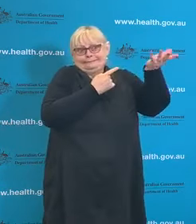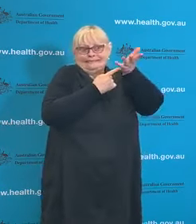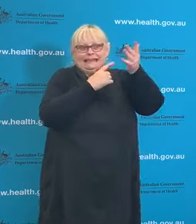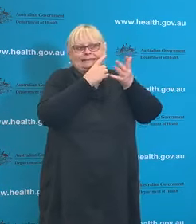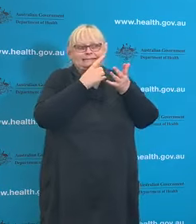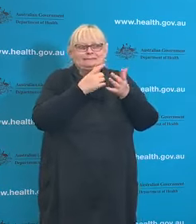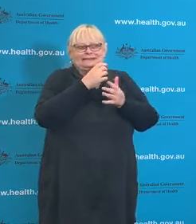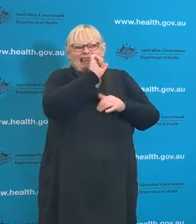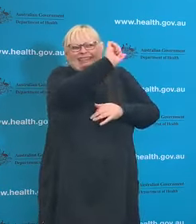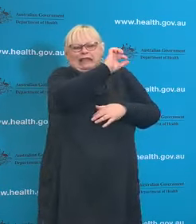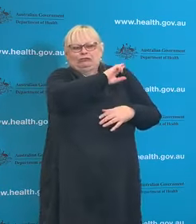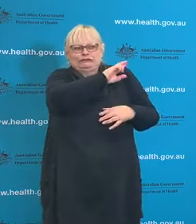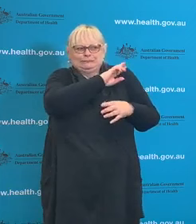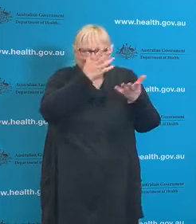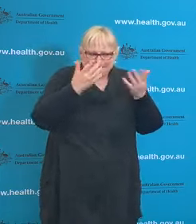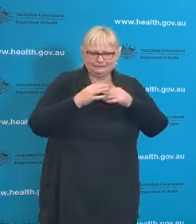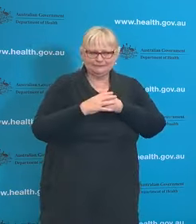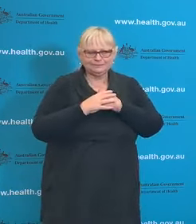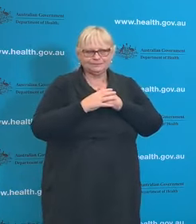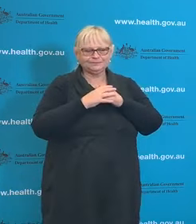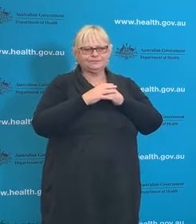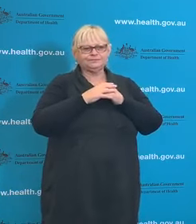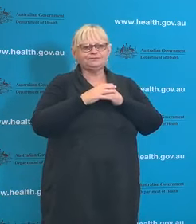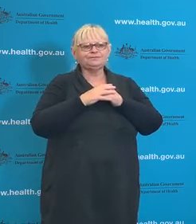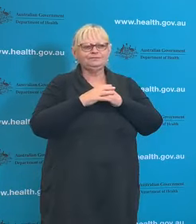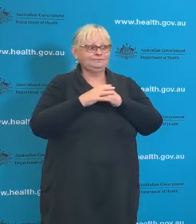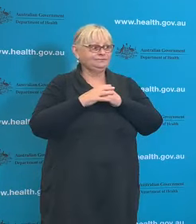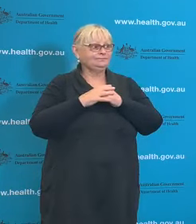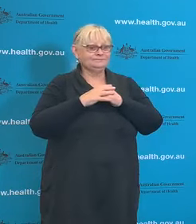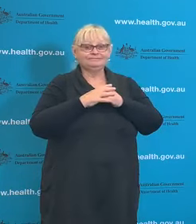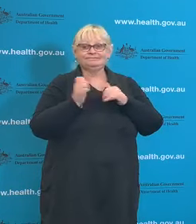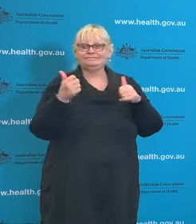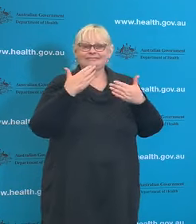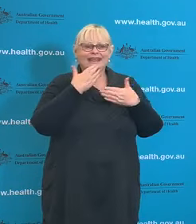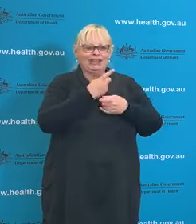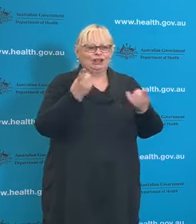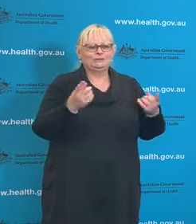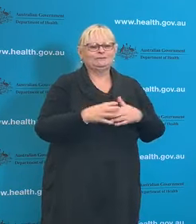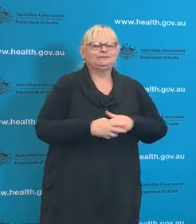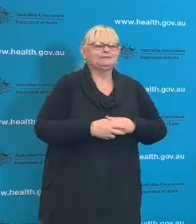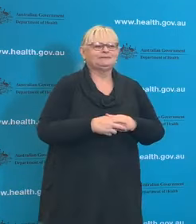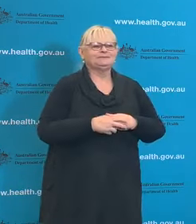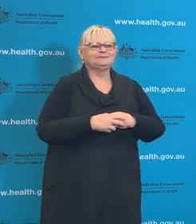National Cabinet to decide. Okay? Thank you.